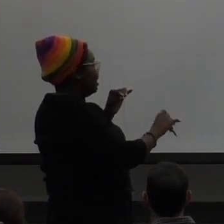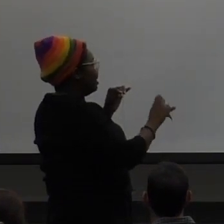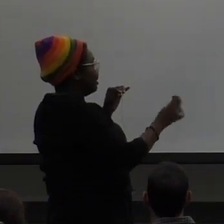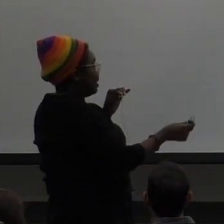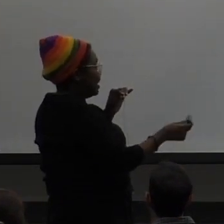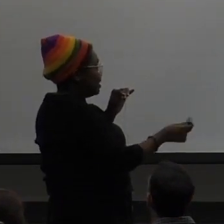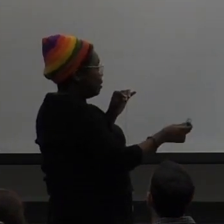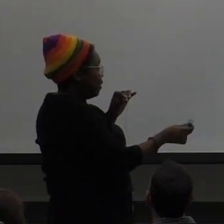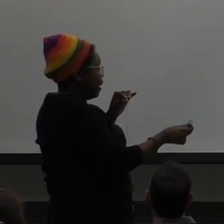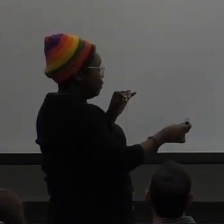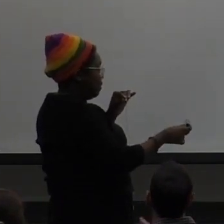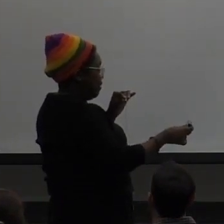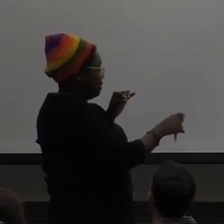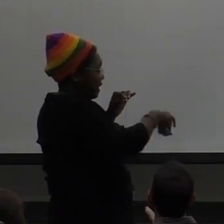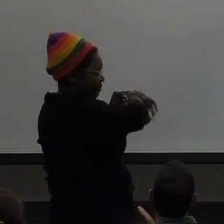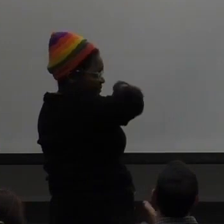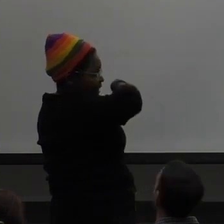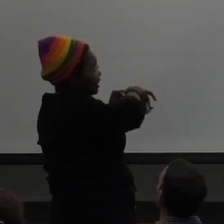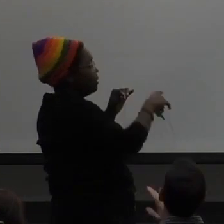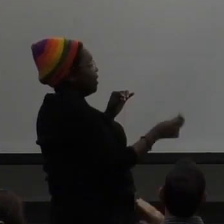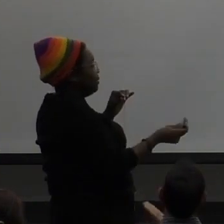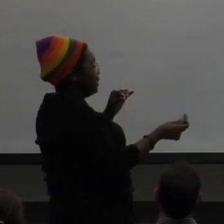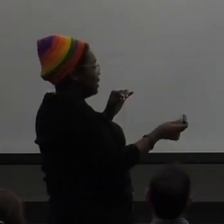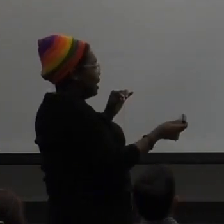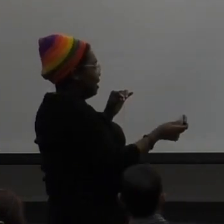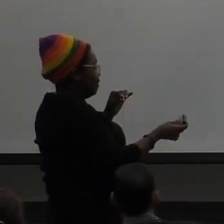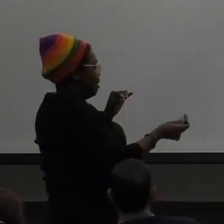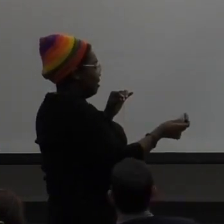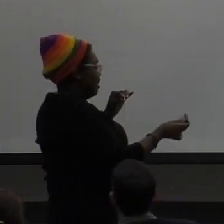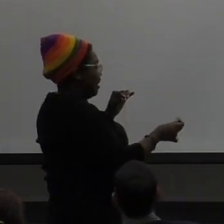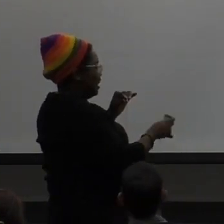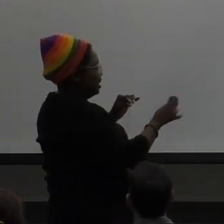to learn ASL growing up with my family because my family's not deaf or hard of hearing